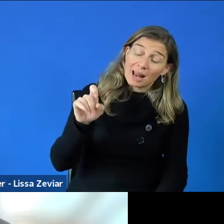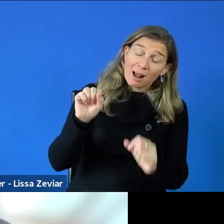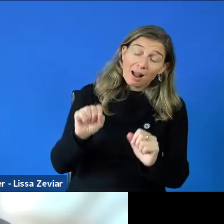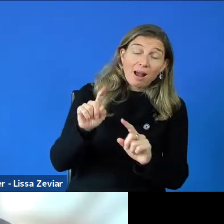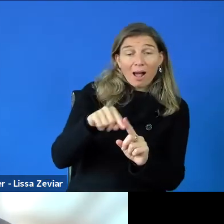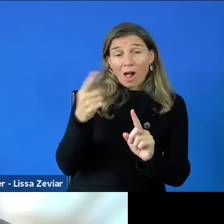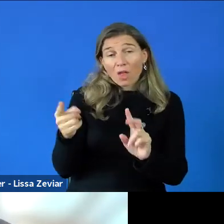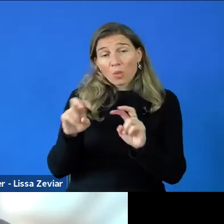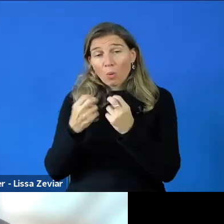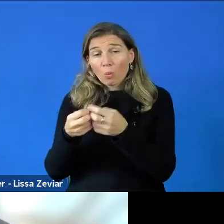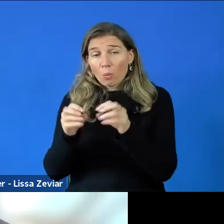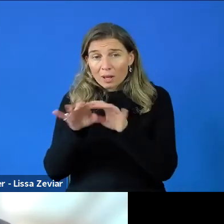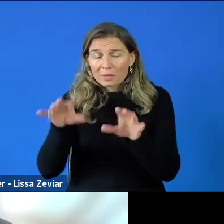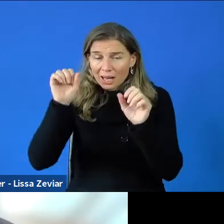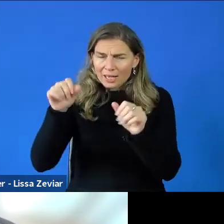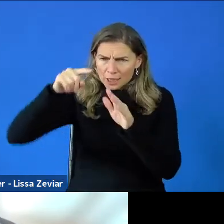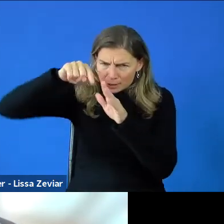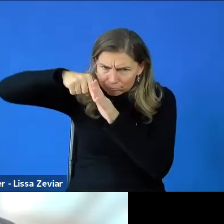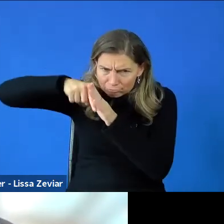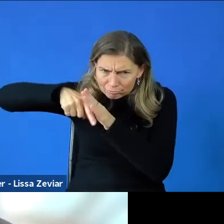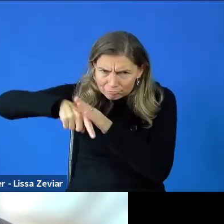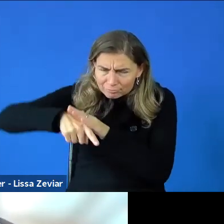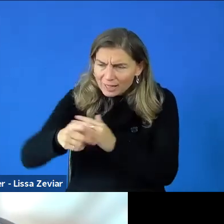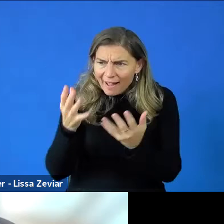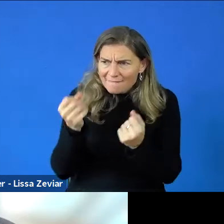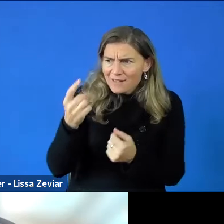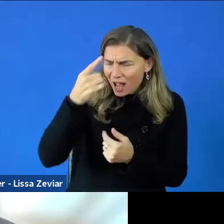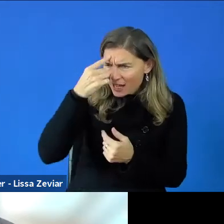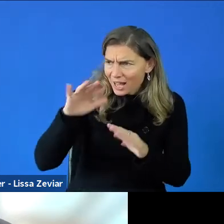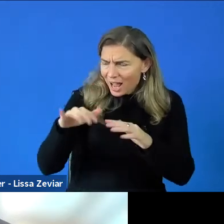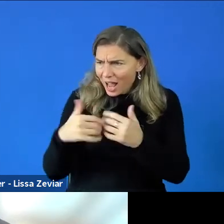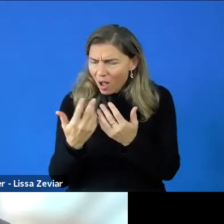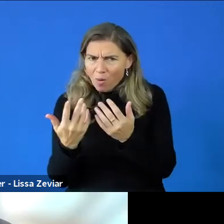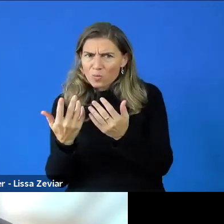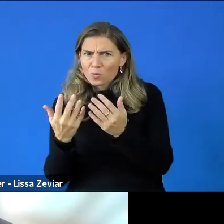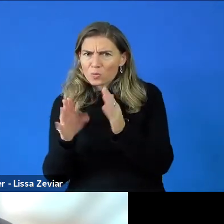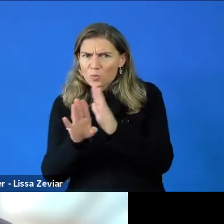where we can go into developing the idea, how you apply.